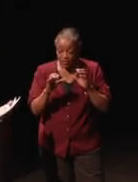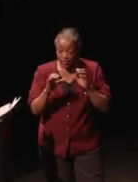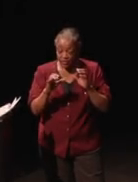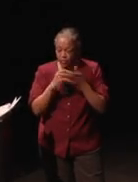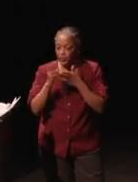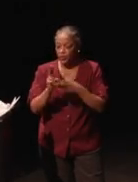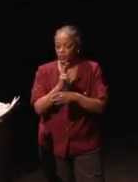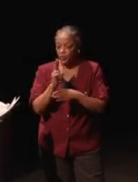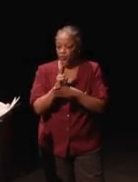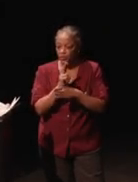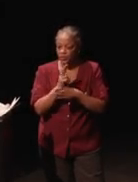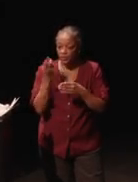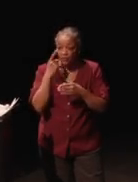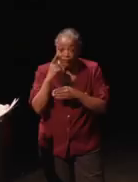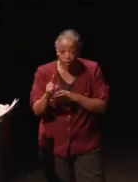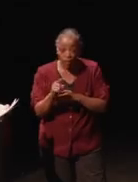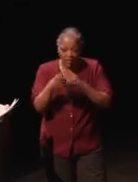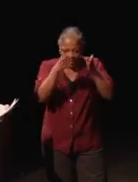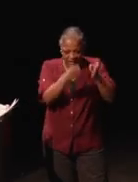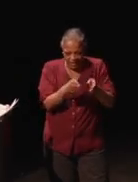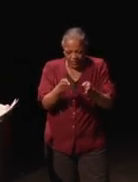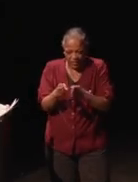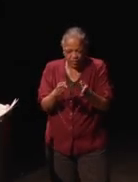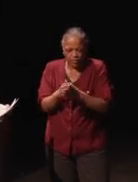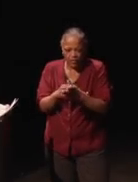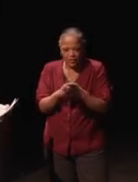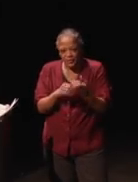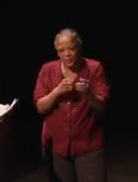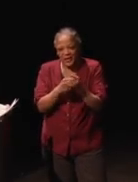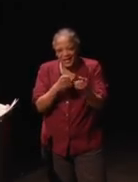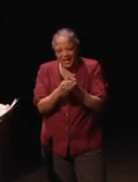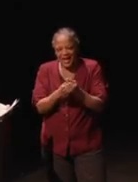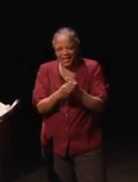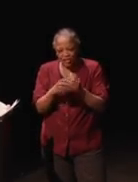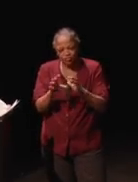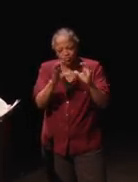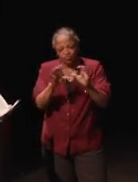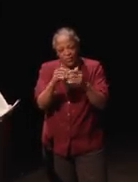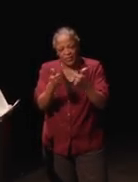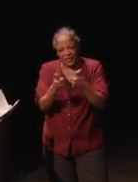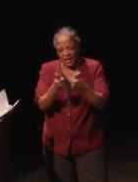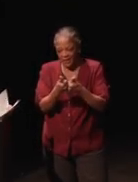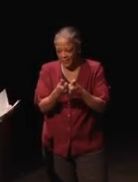used for the individual to enhance the game, that was one of the other things that we looked at.